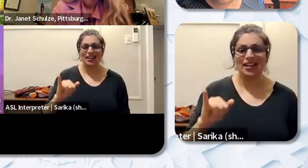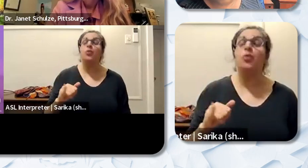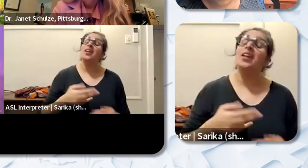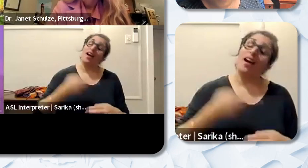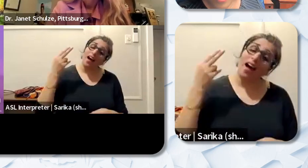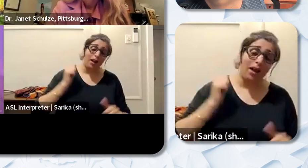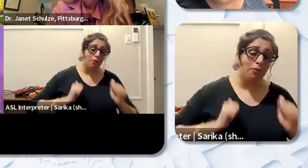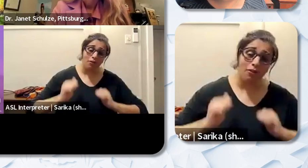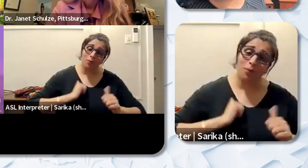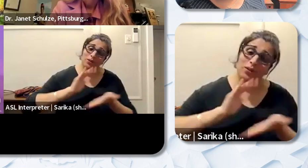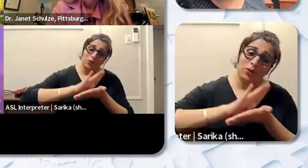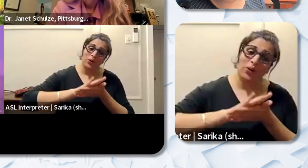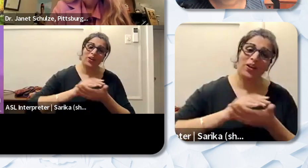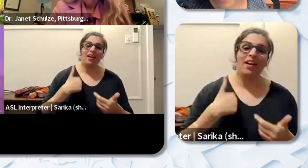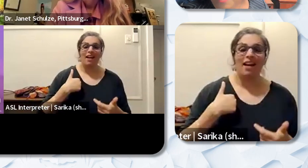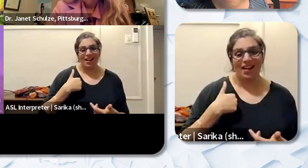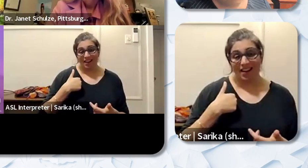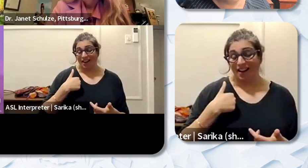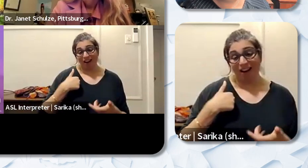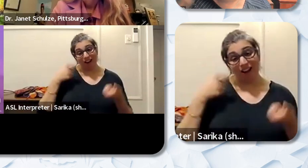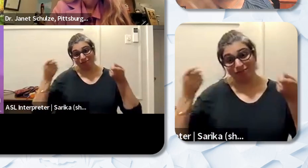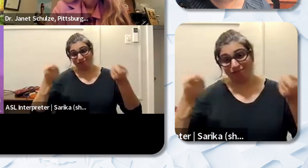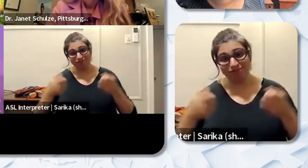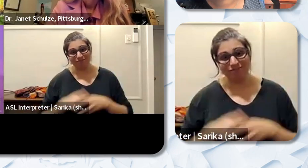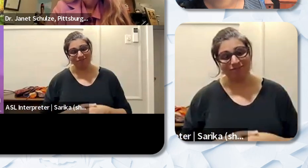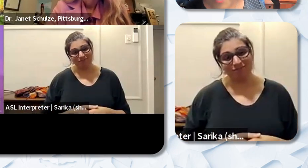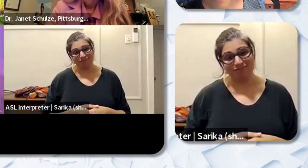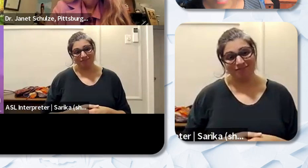that I you know I was the principal at that school you know. Distinguished school of California for